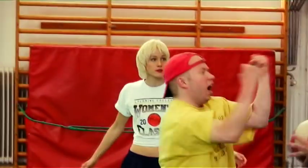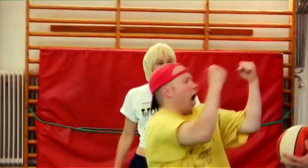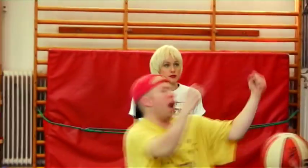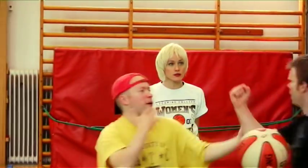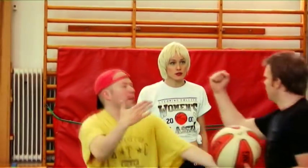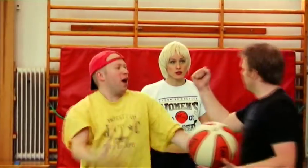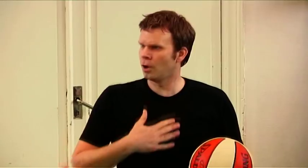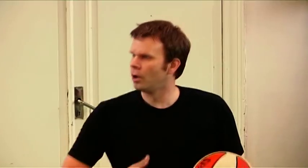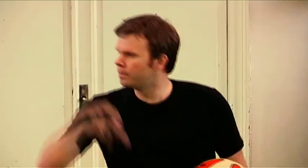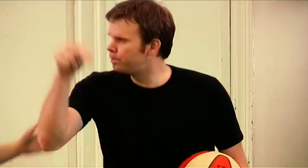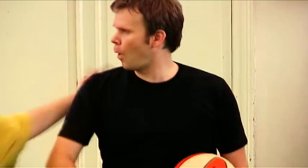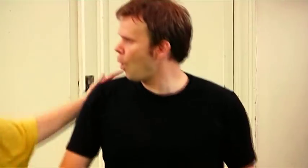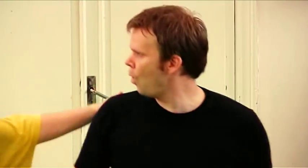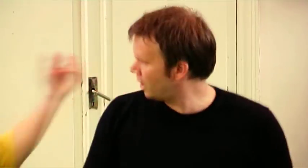Great! Nice score!